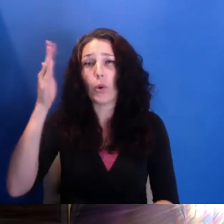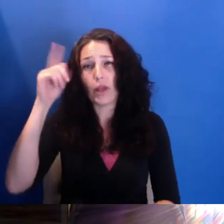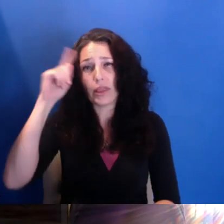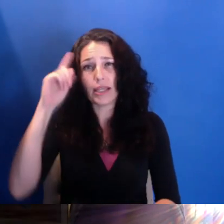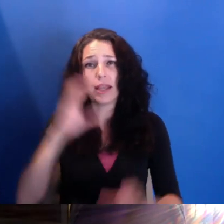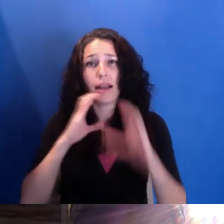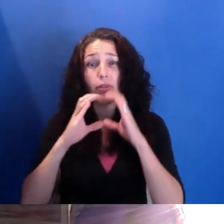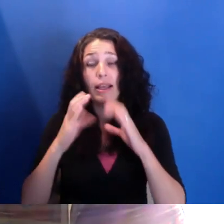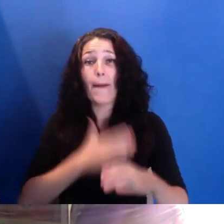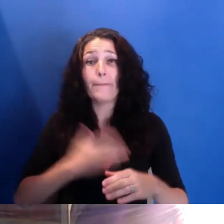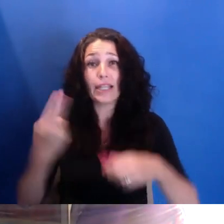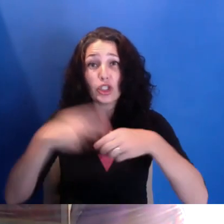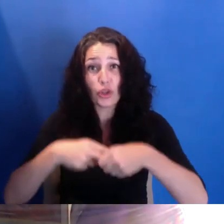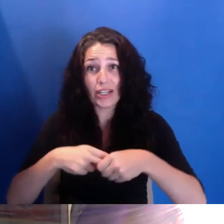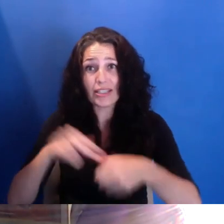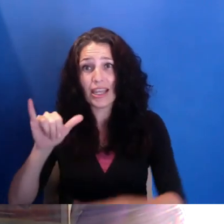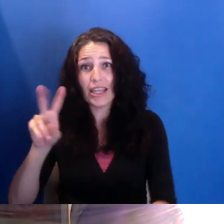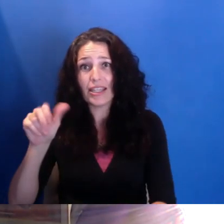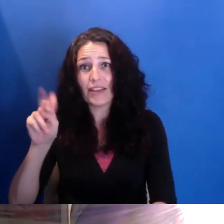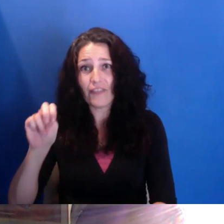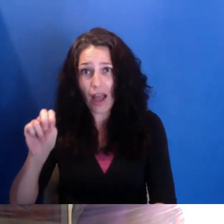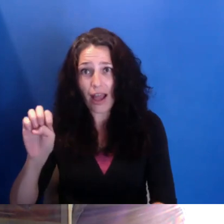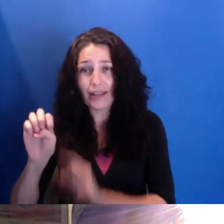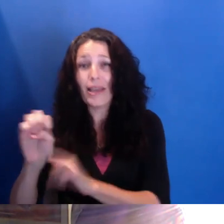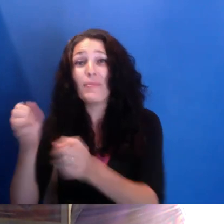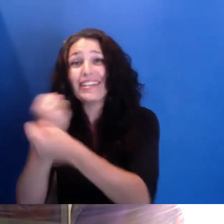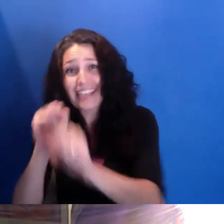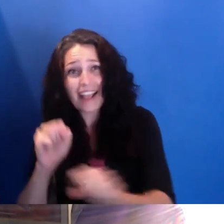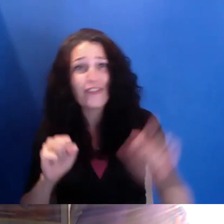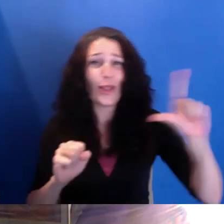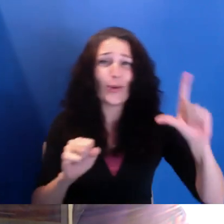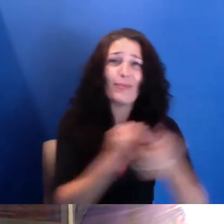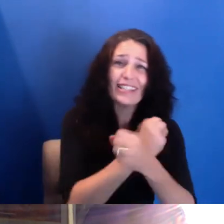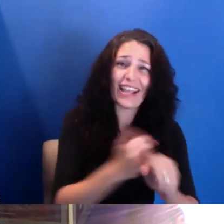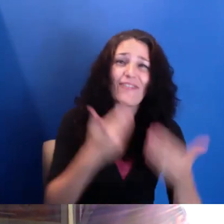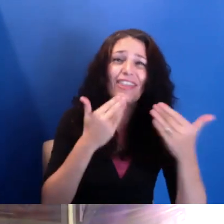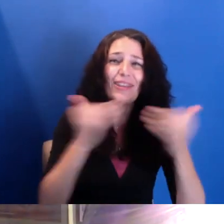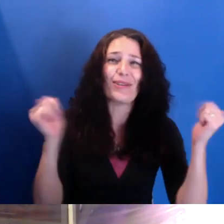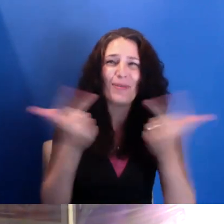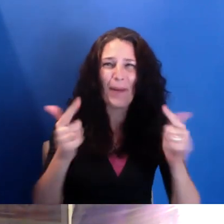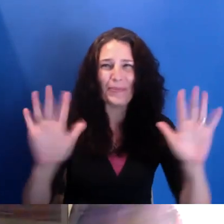And Yvonne Michel, Louis, stay safe. Thank you all. Great. Thanks so much.